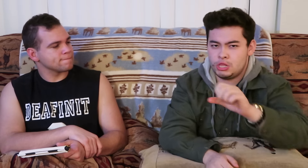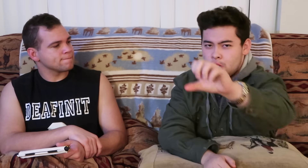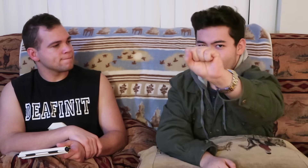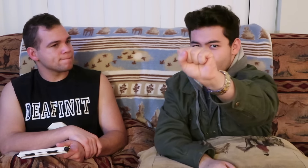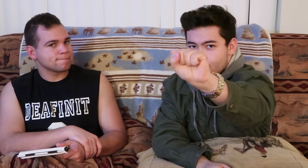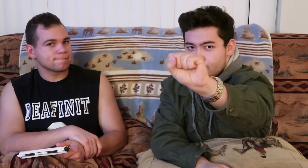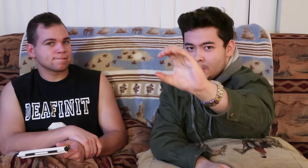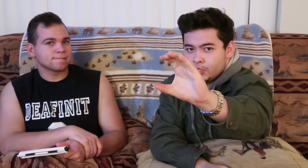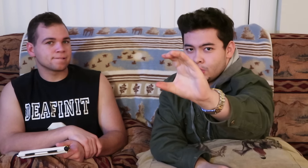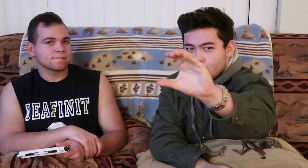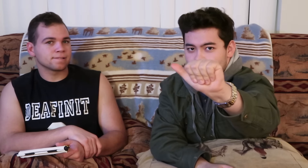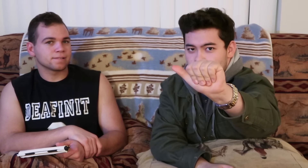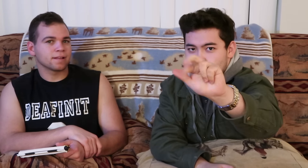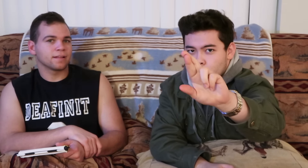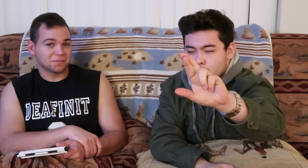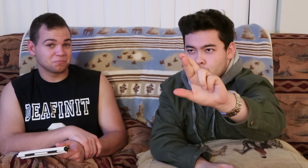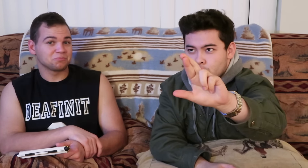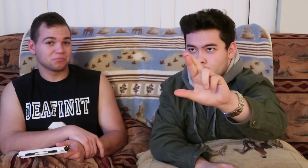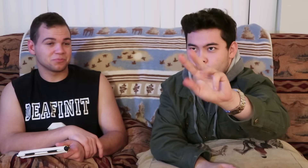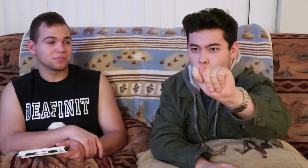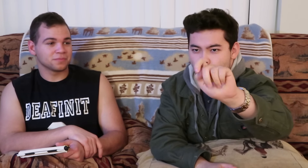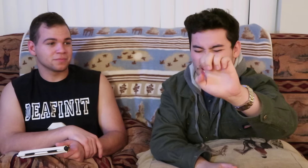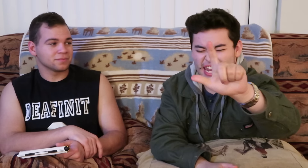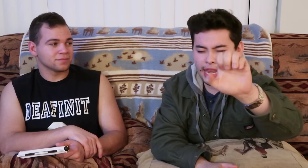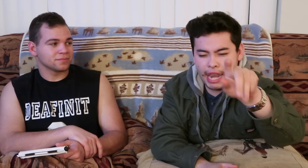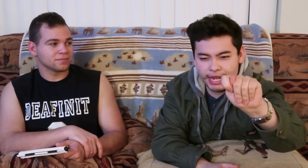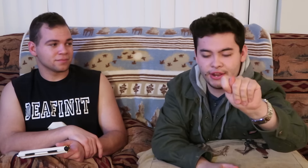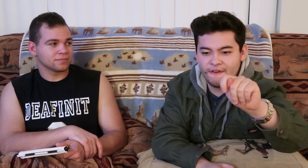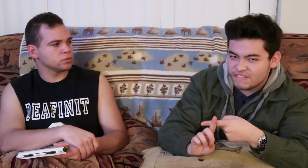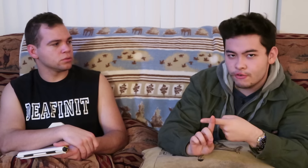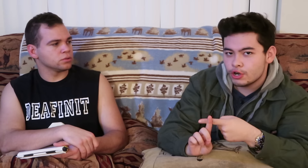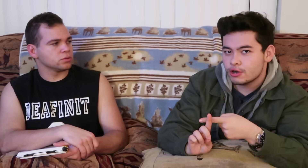with scarlett fever